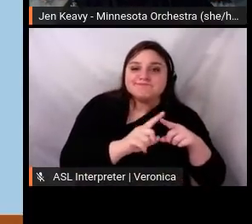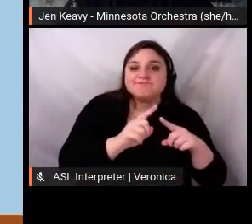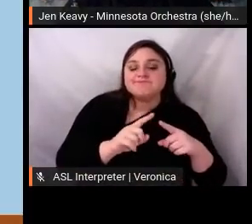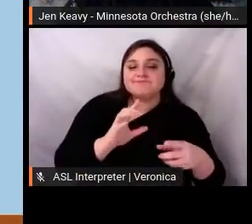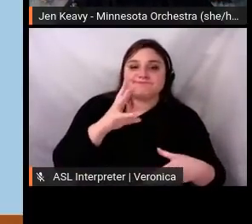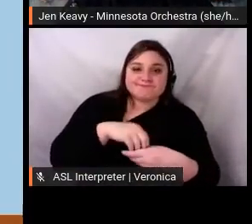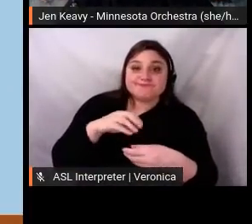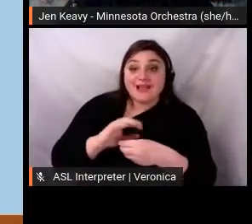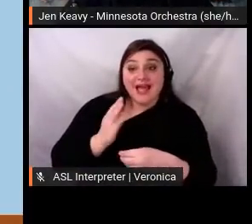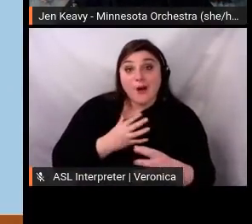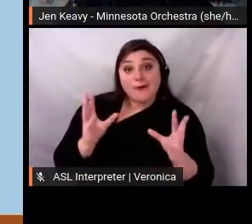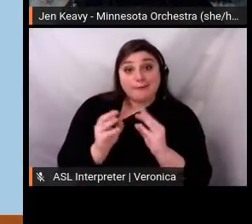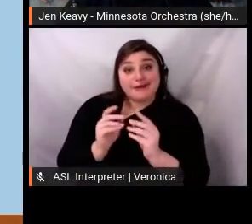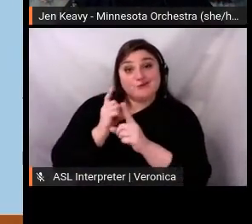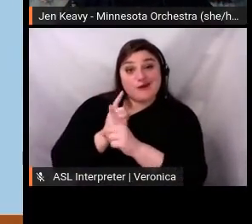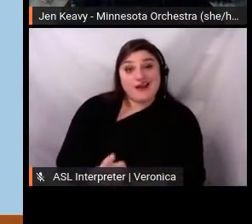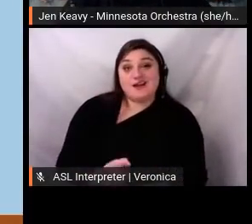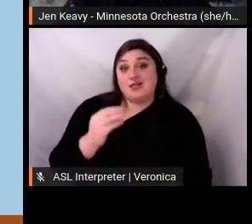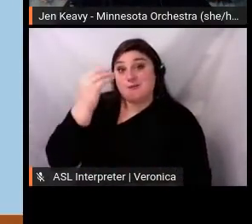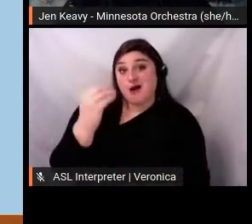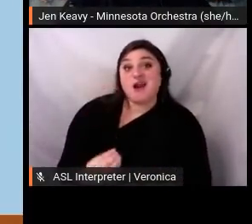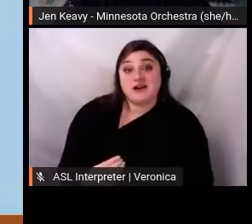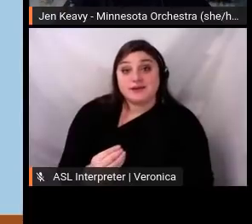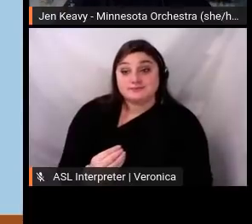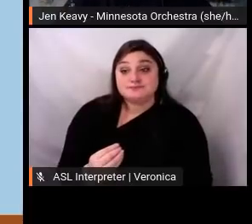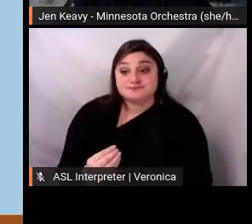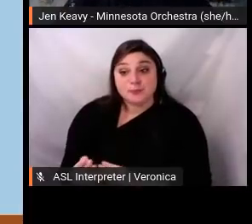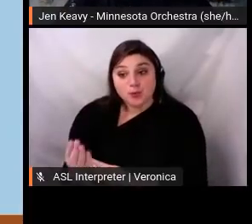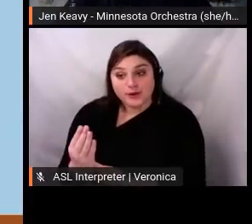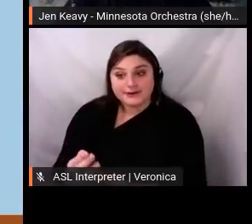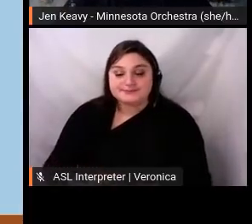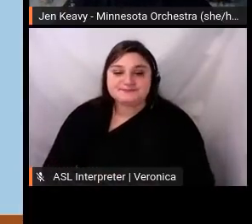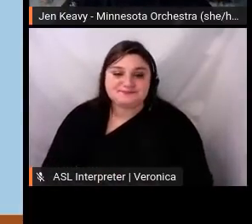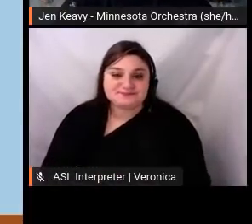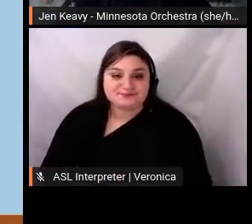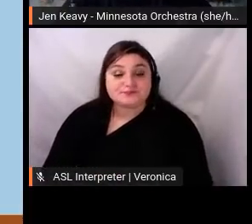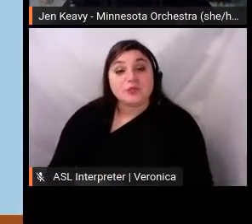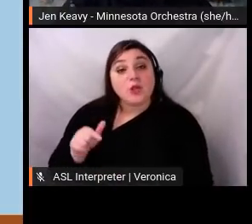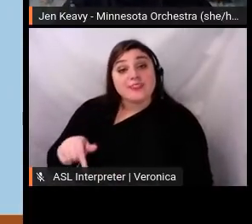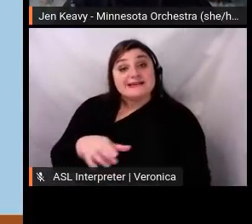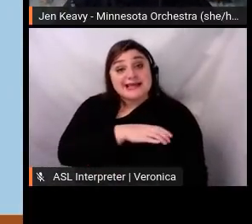Monday morning. So this working group ensures we're understanding